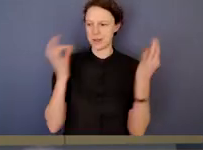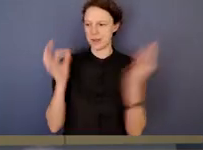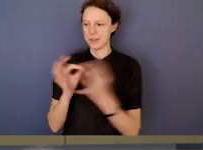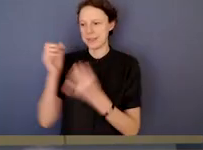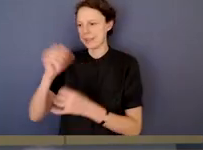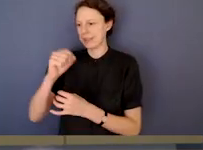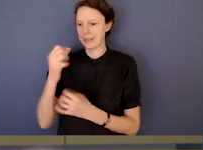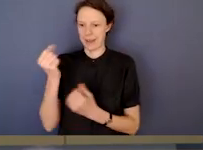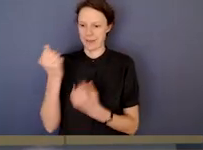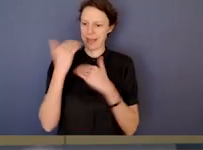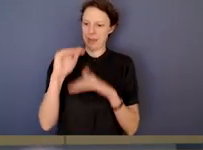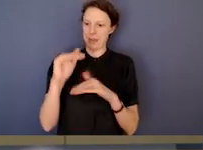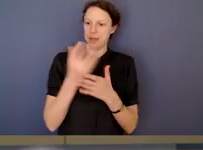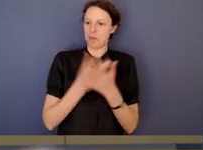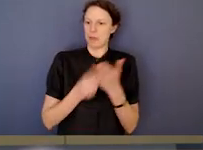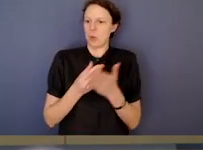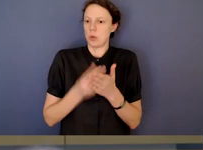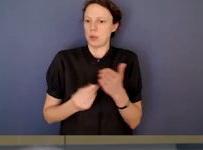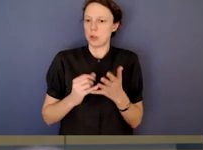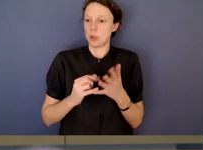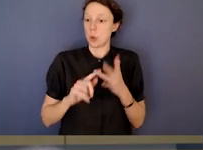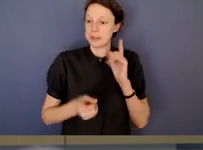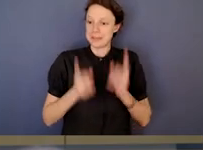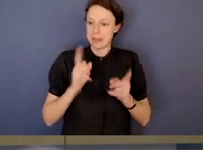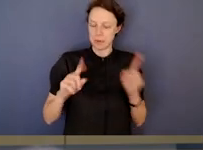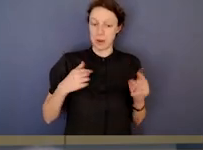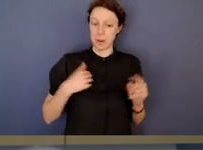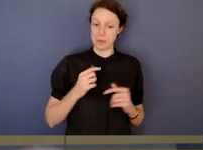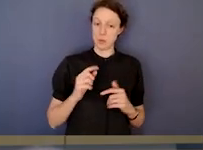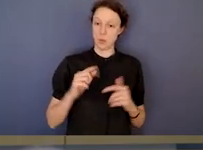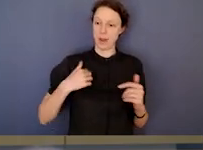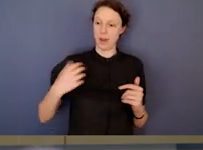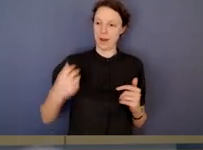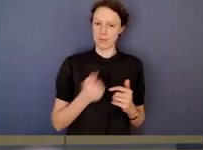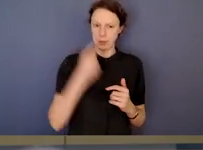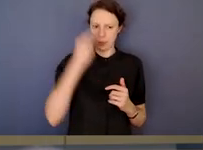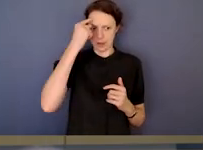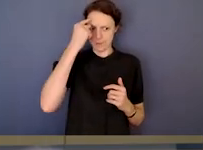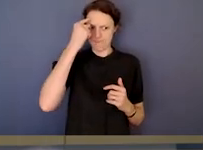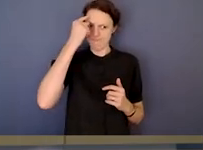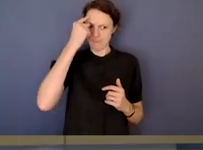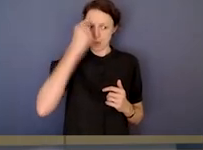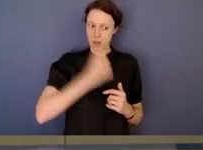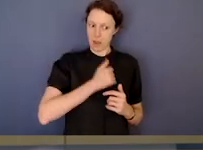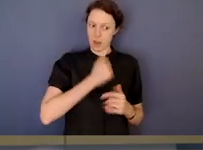A question for us is always is there some other agency that's better placed to do this?